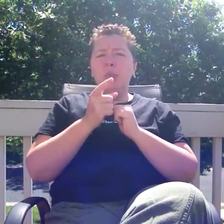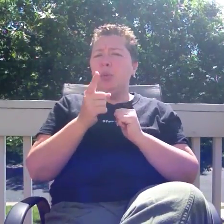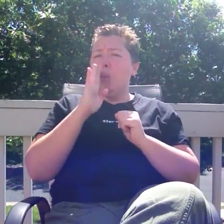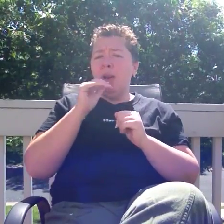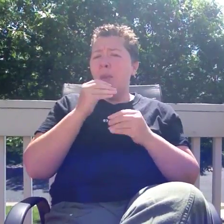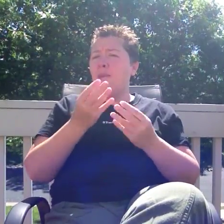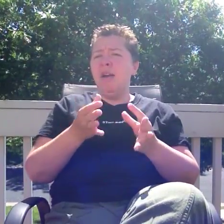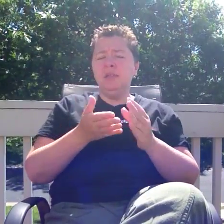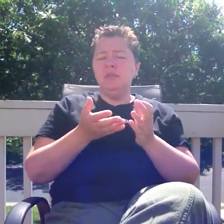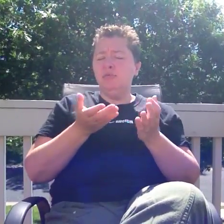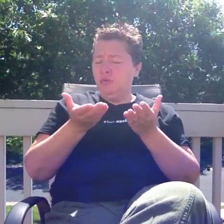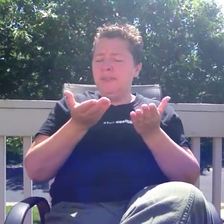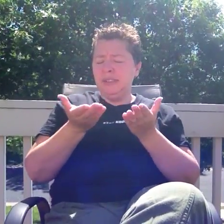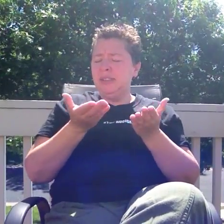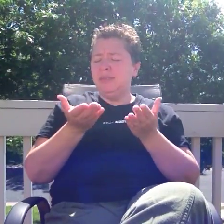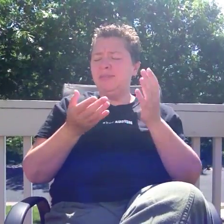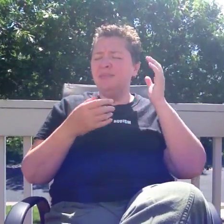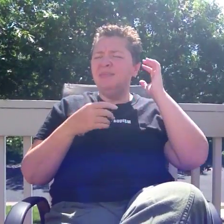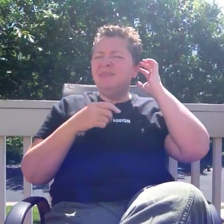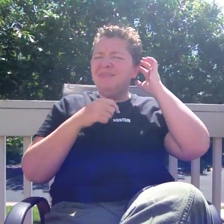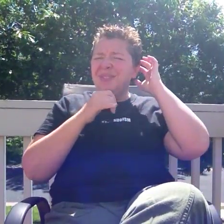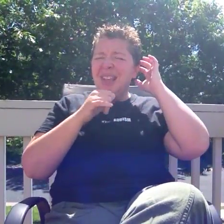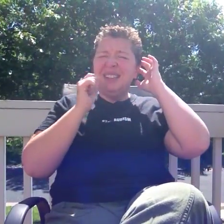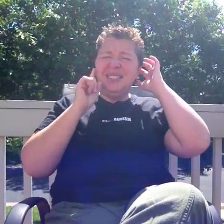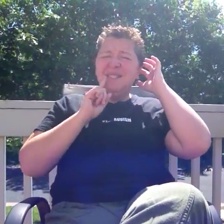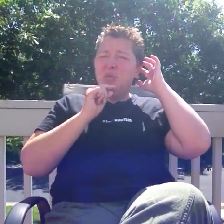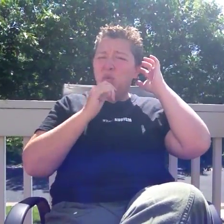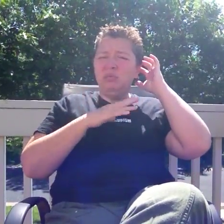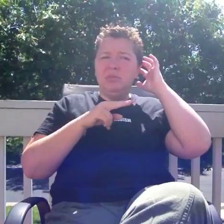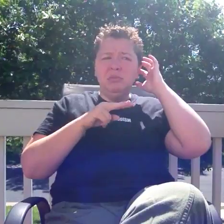interpreters would not be willing to work with the Deaf person if